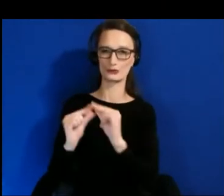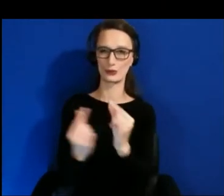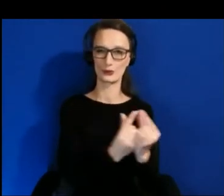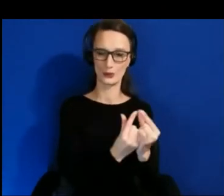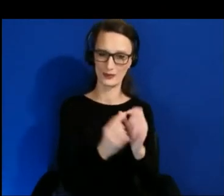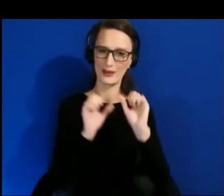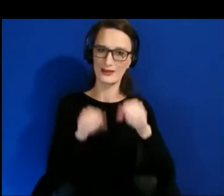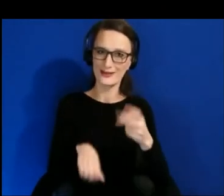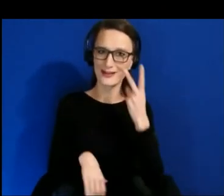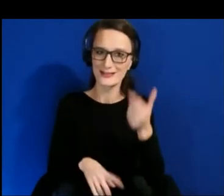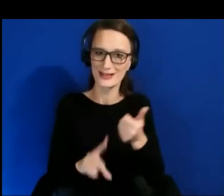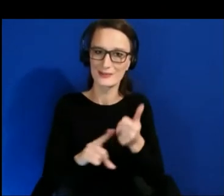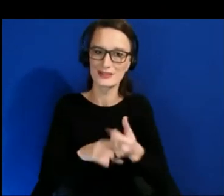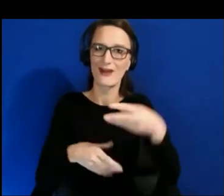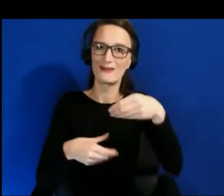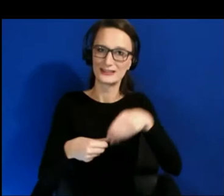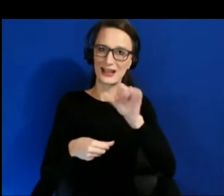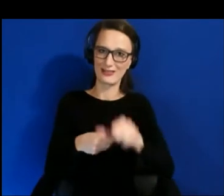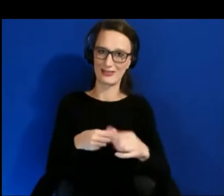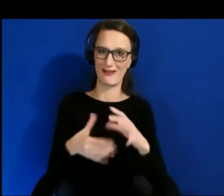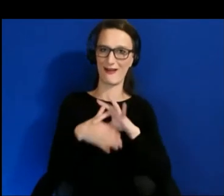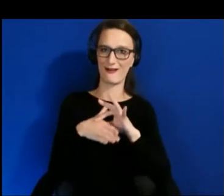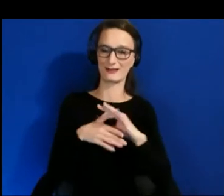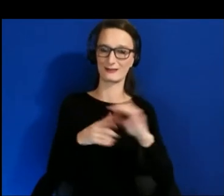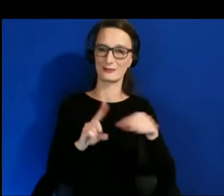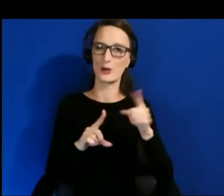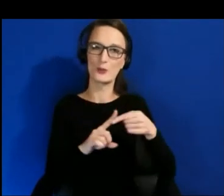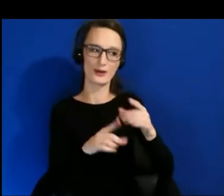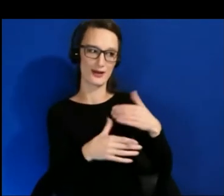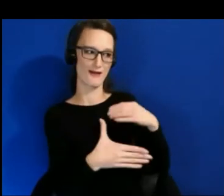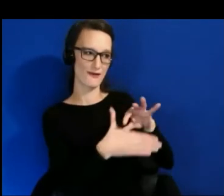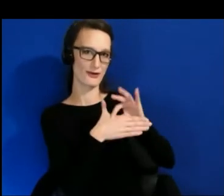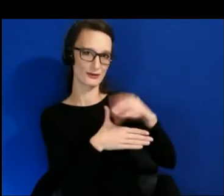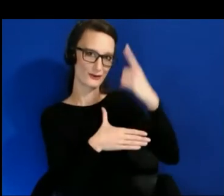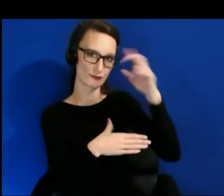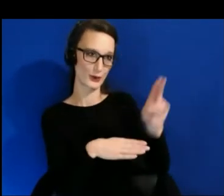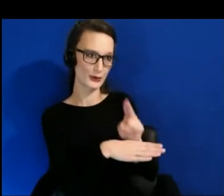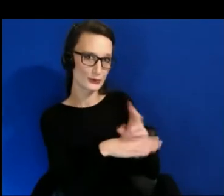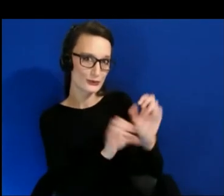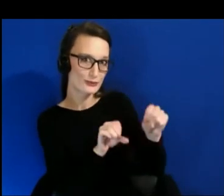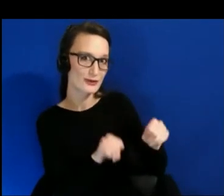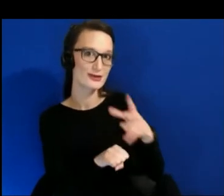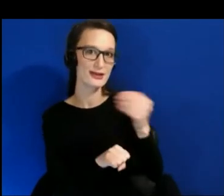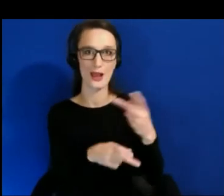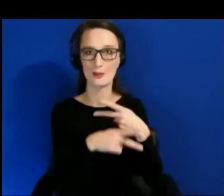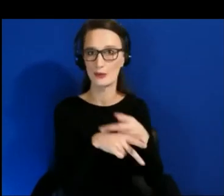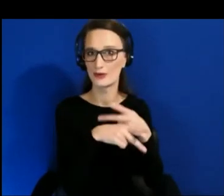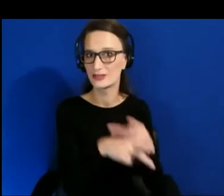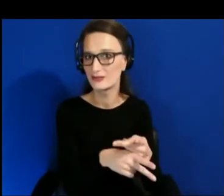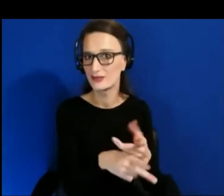and when it comes down to content usability, and productivty, we have to think about how do people consume,